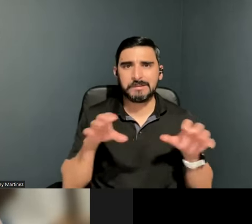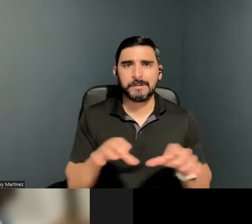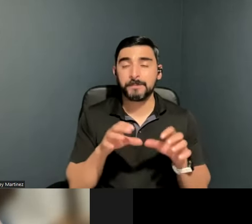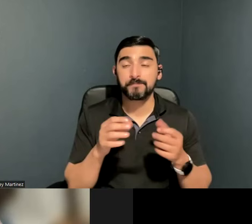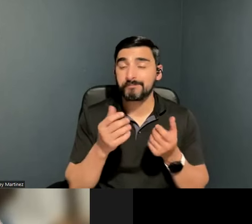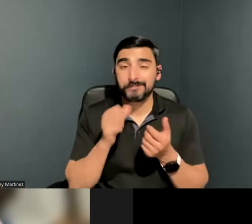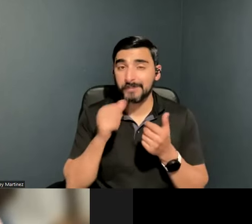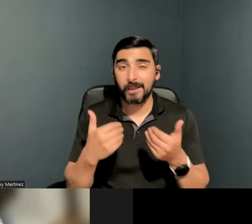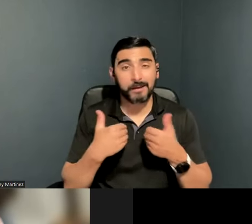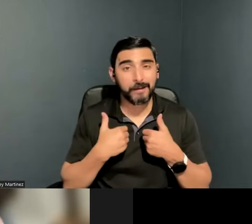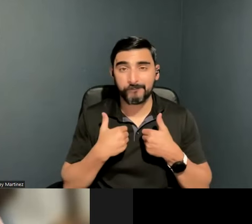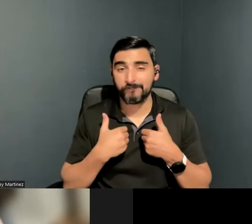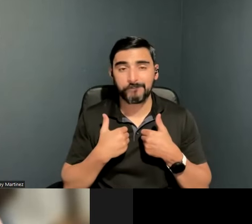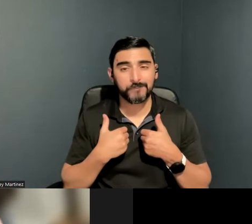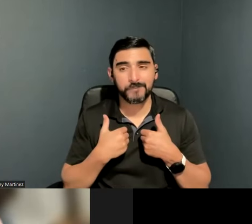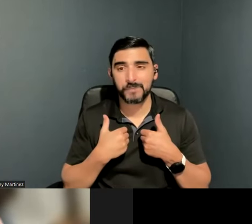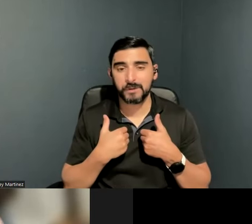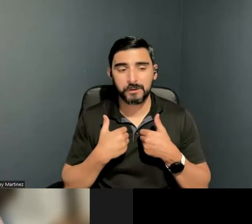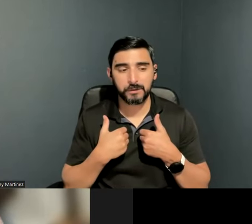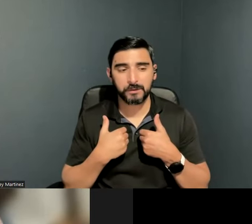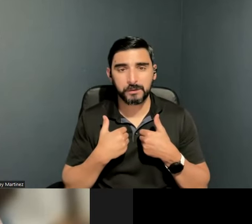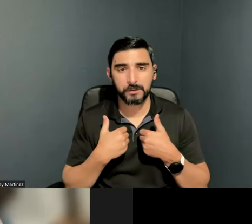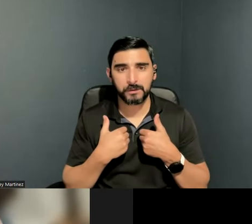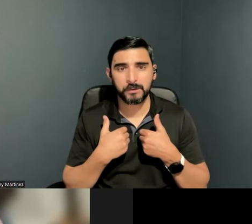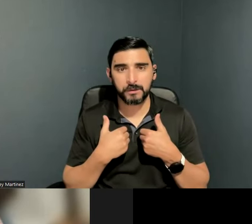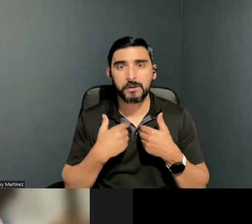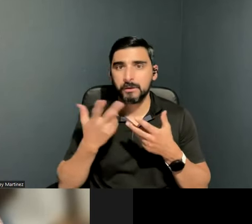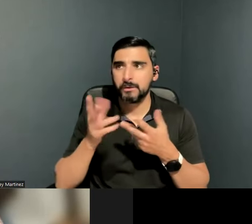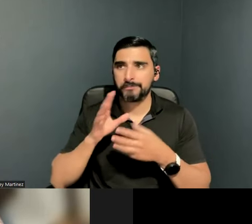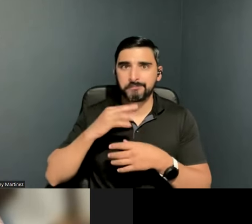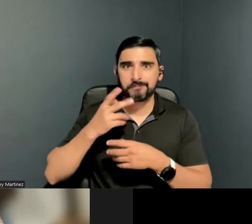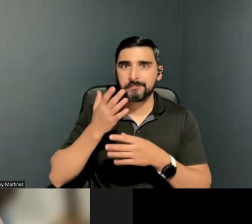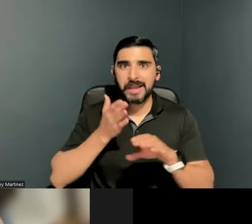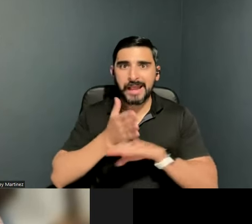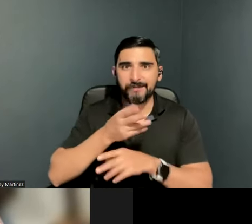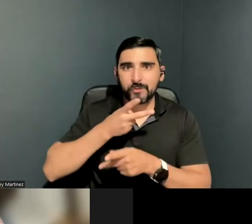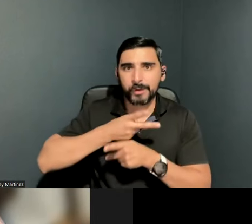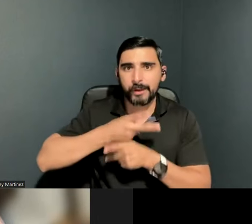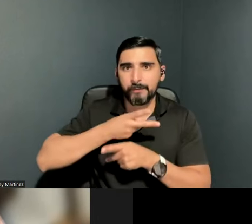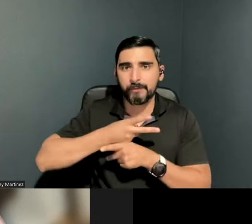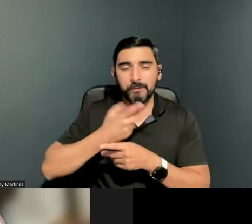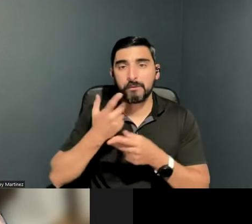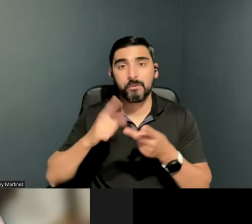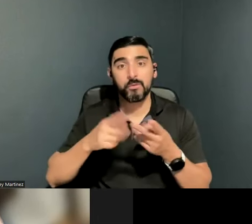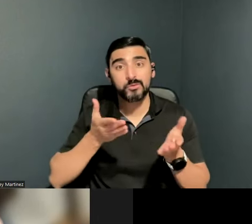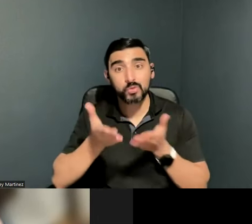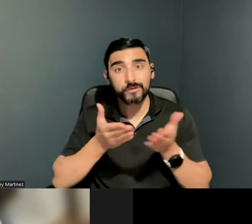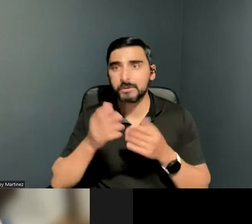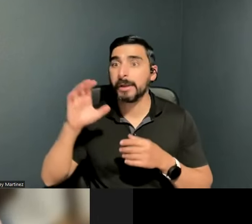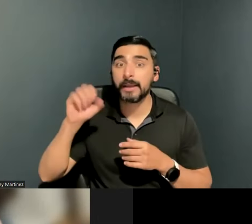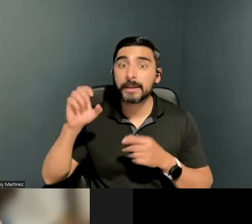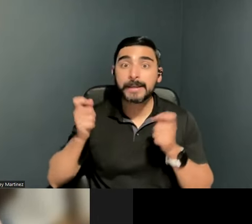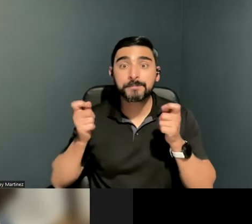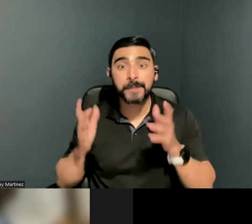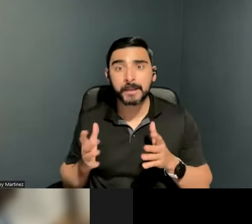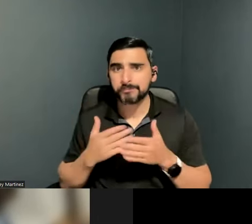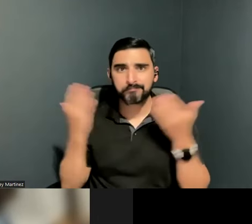traditional aftercare. I didn’t have any services. I don't have a case manager. I don’t - I’m pretty